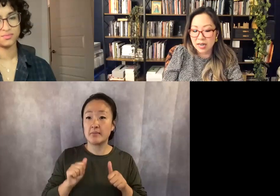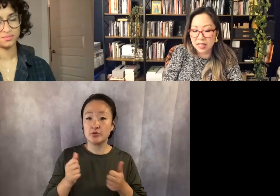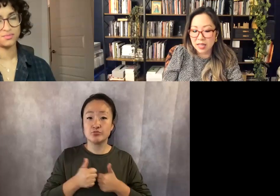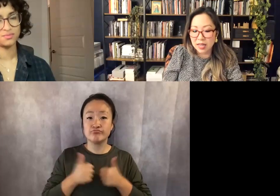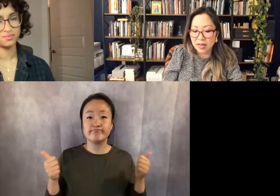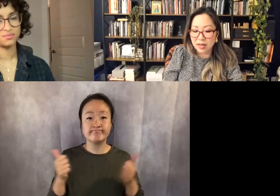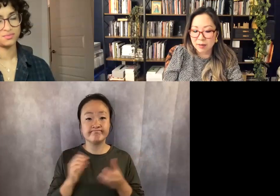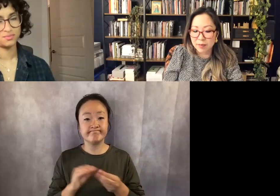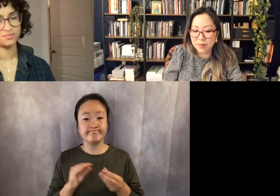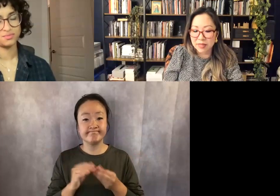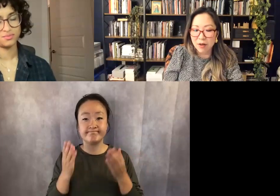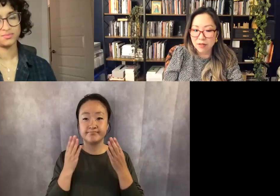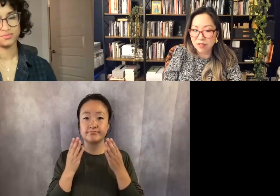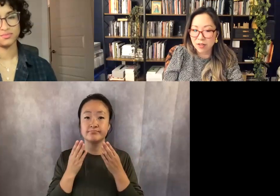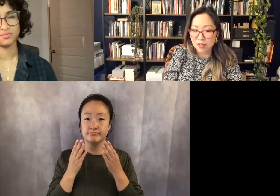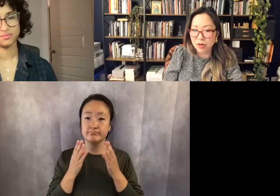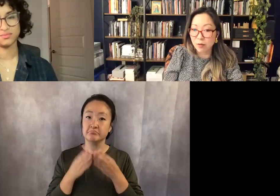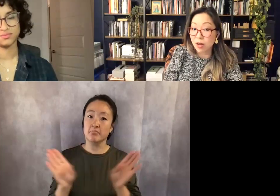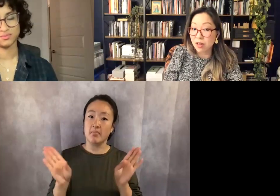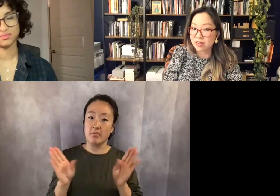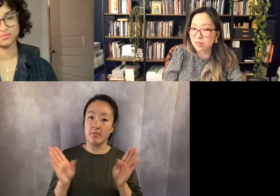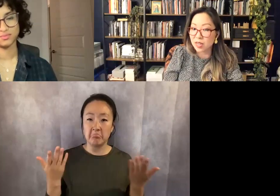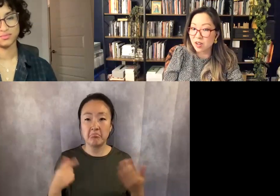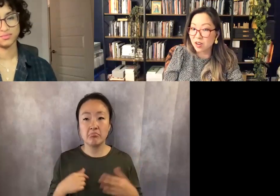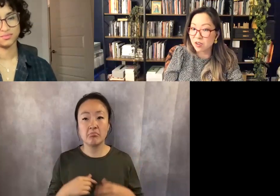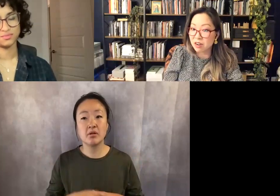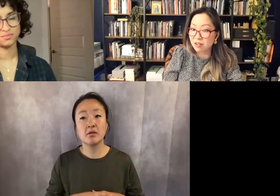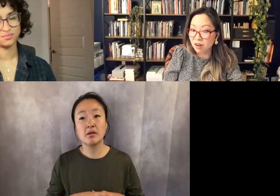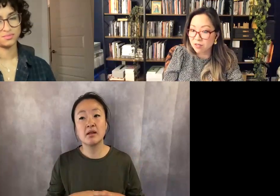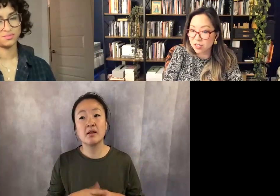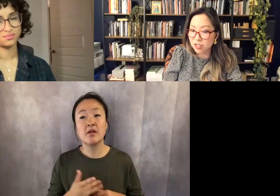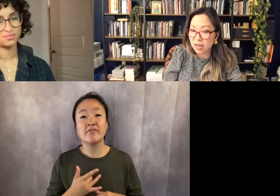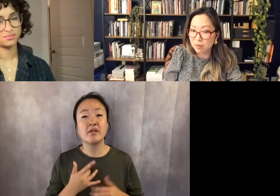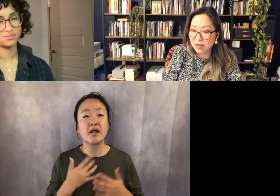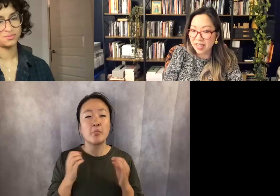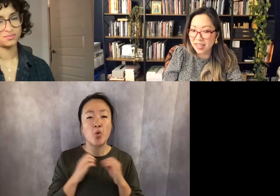And I think now it feels more like well, there's like an underground conversation happening,